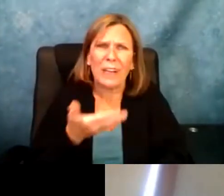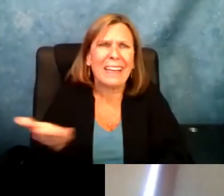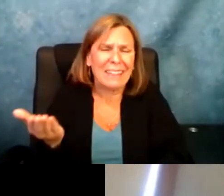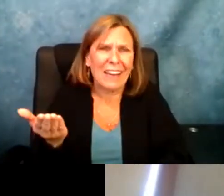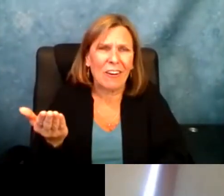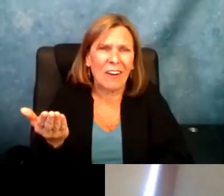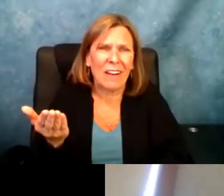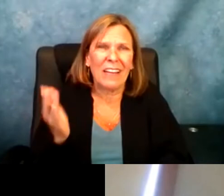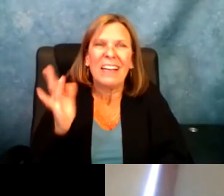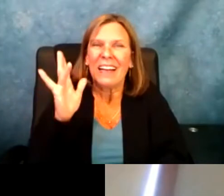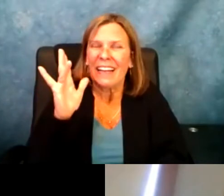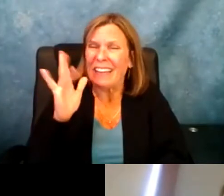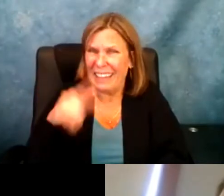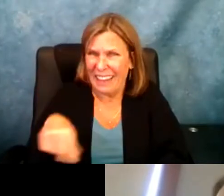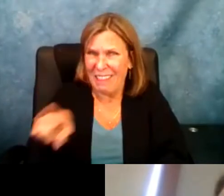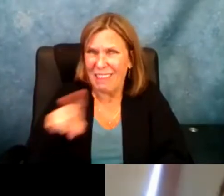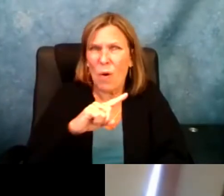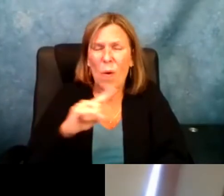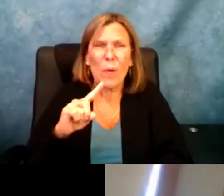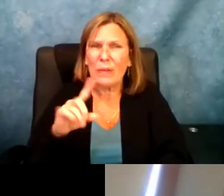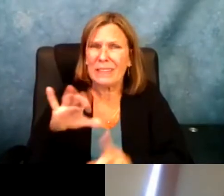in an educational sense but there